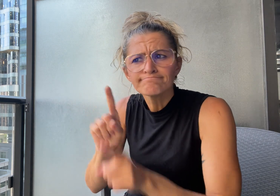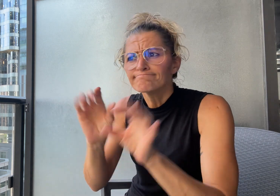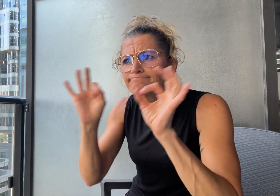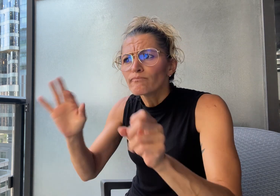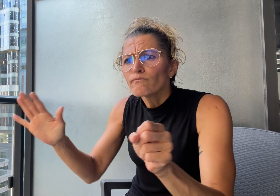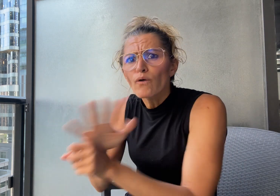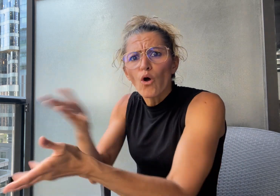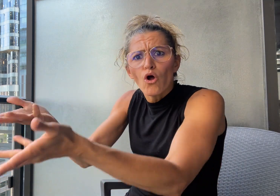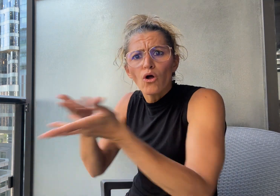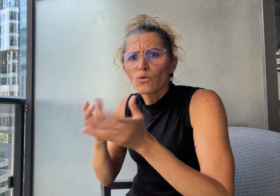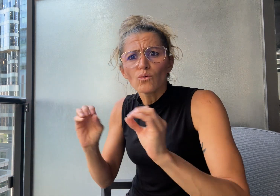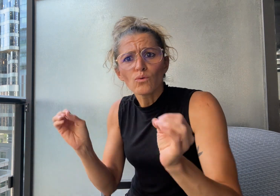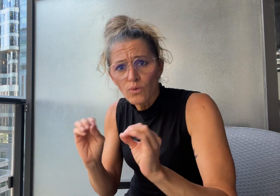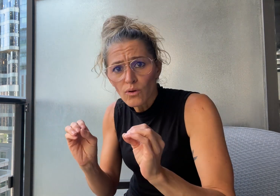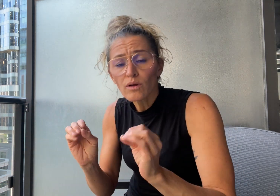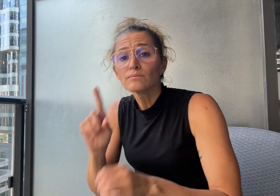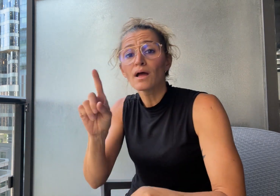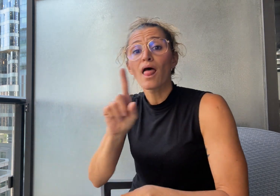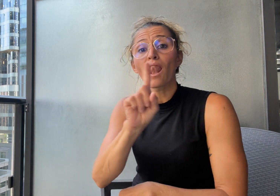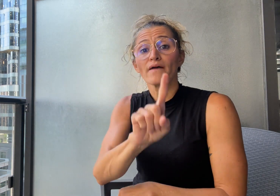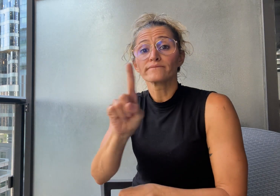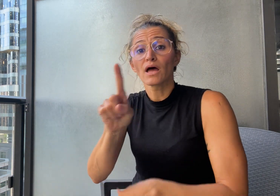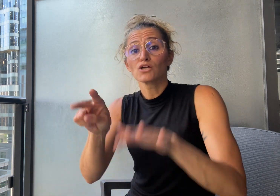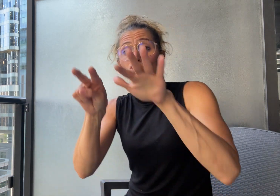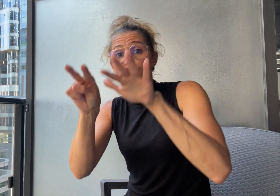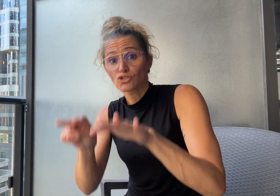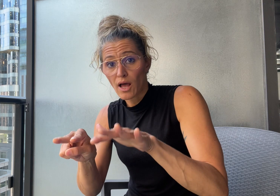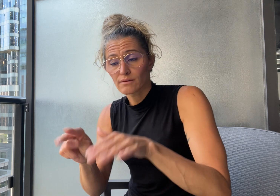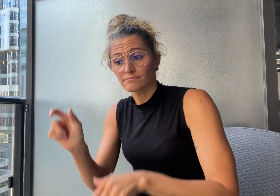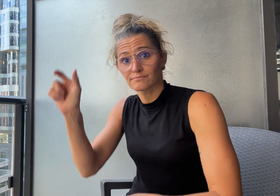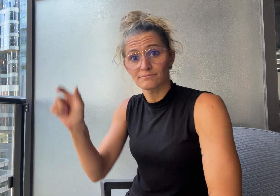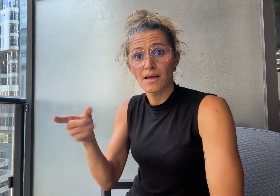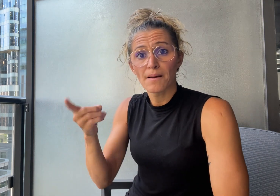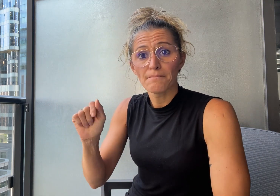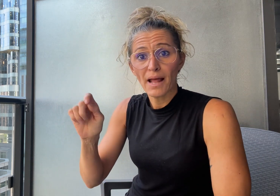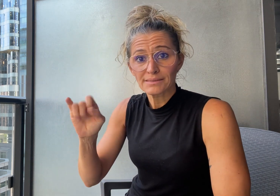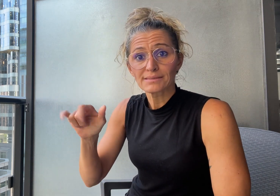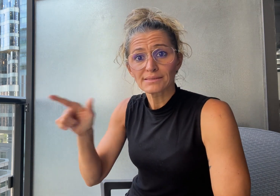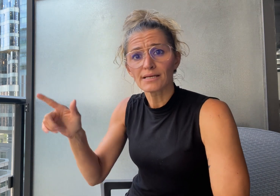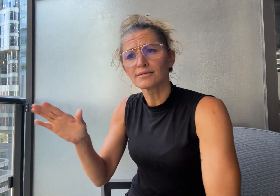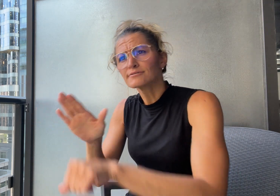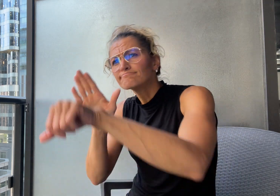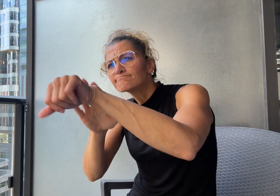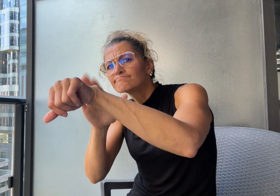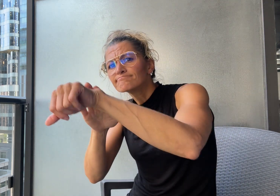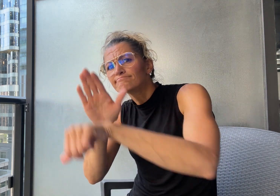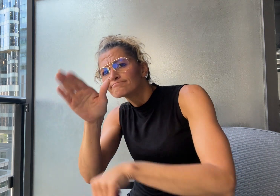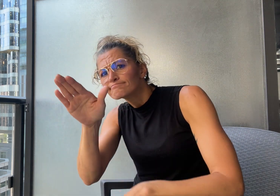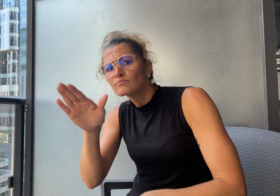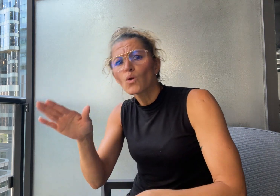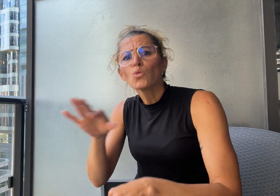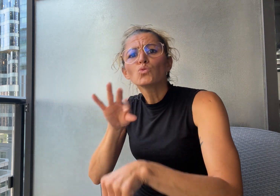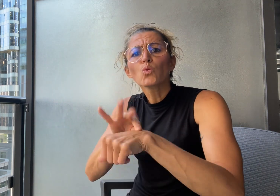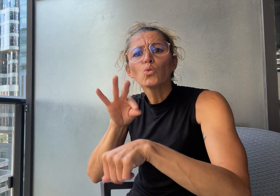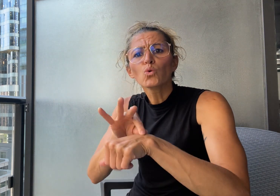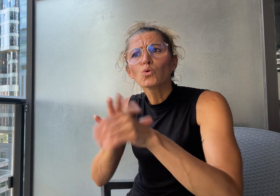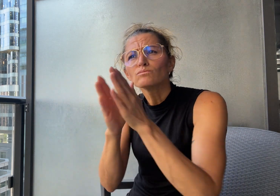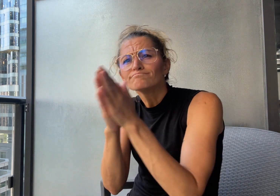on July 11th to confirm a meeting between her and